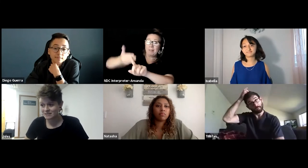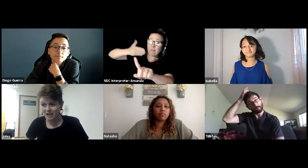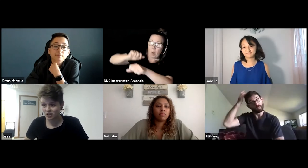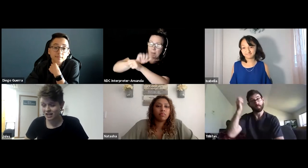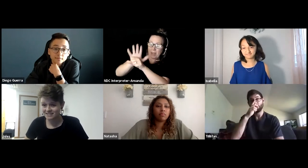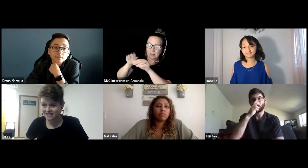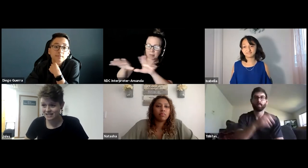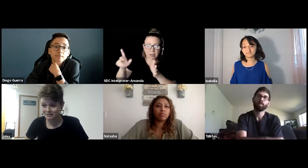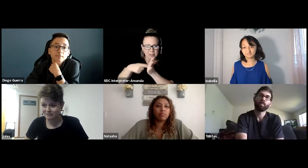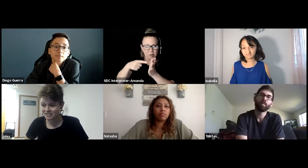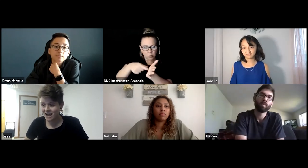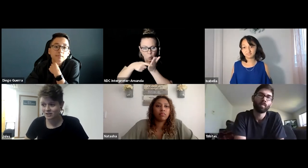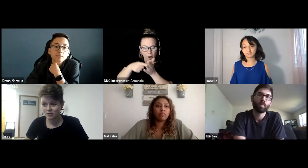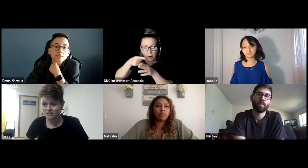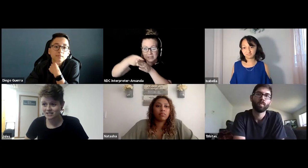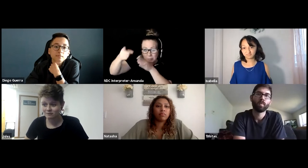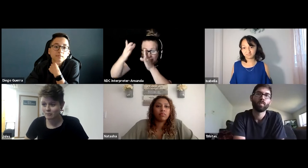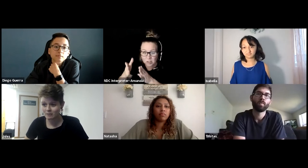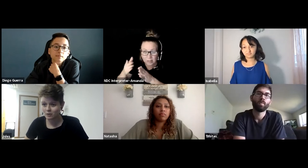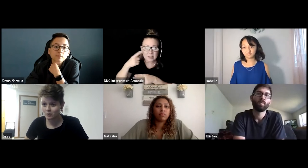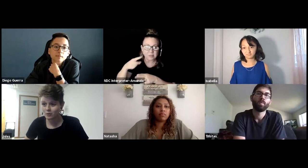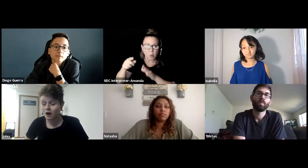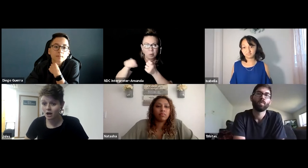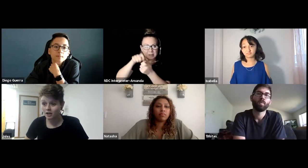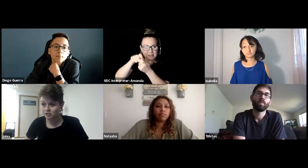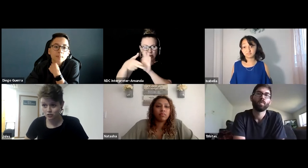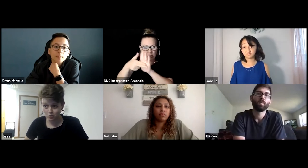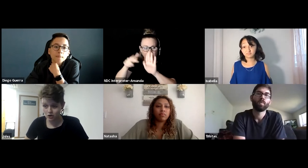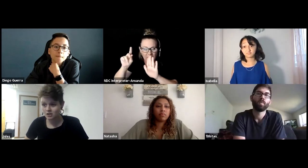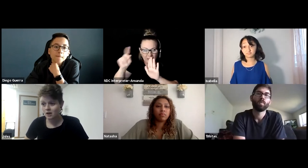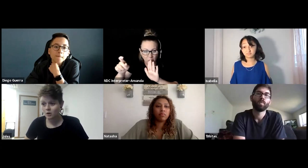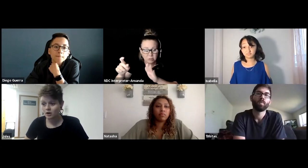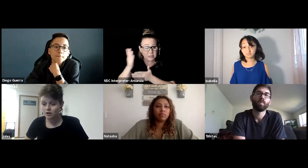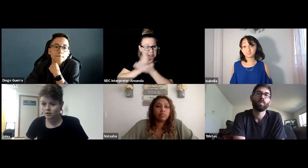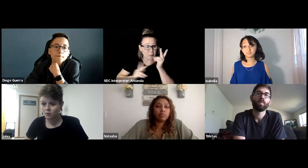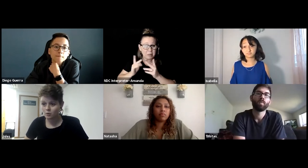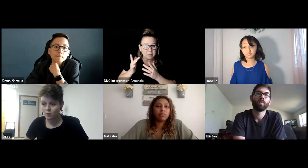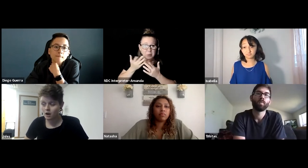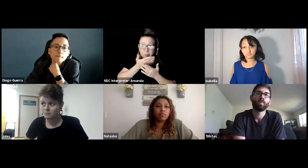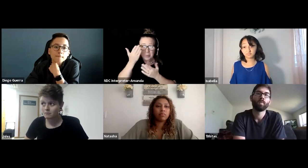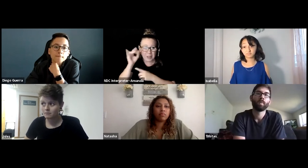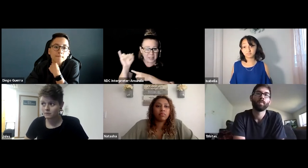specialist to get a specific diagnosis and for people who are uninsured or who